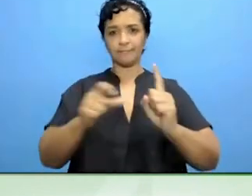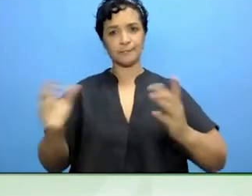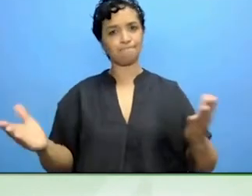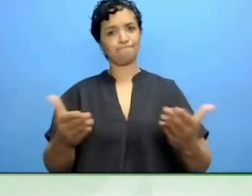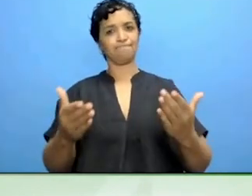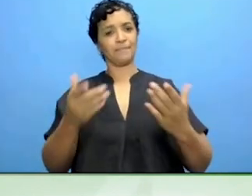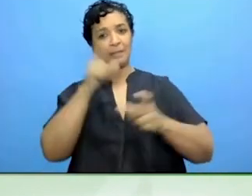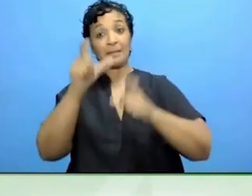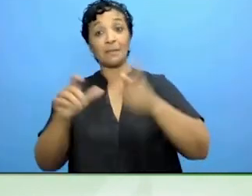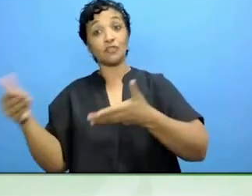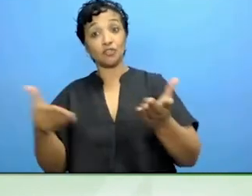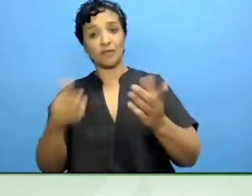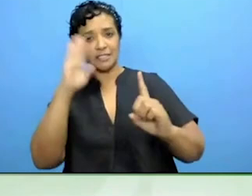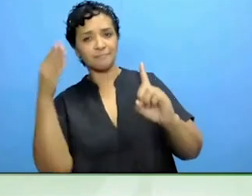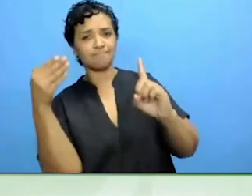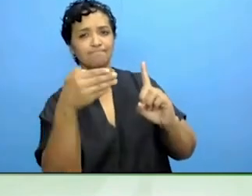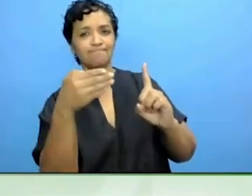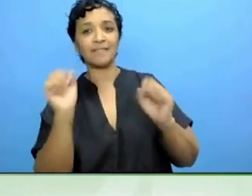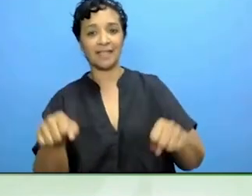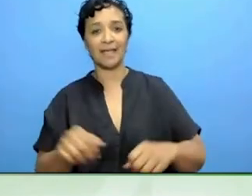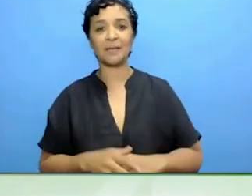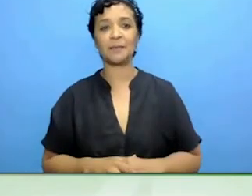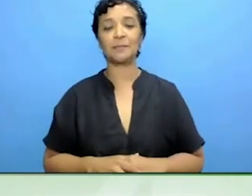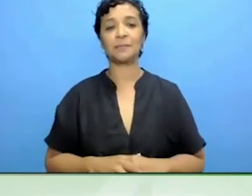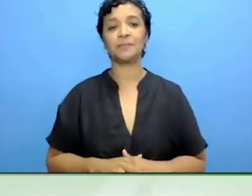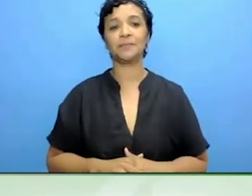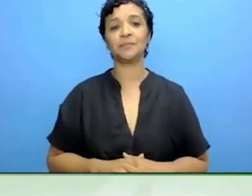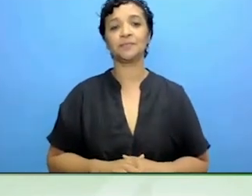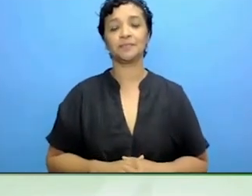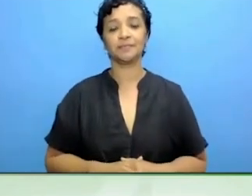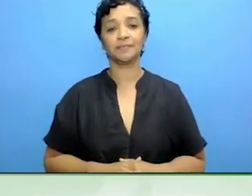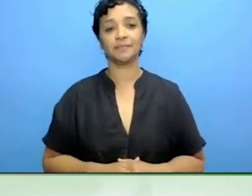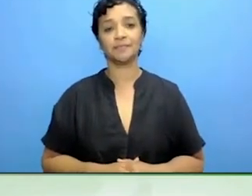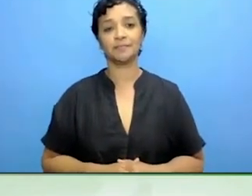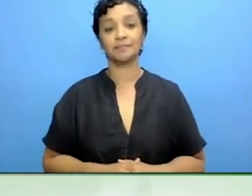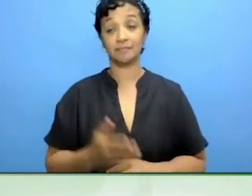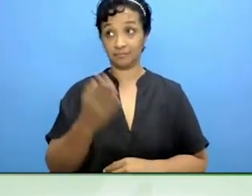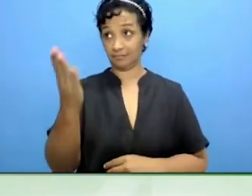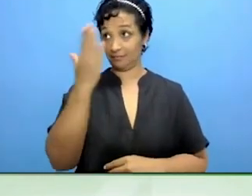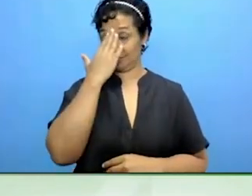And actually, as you know, the topic of the conference is